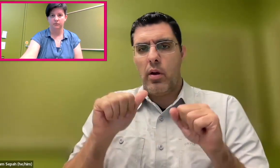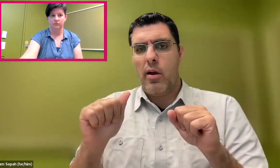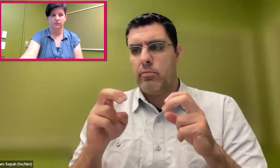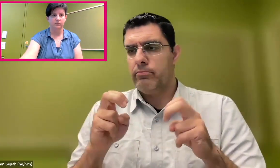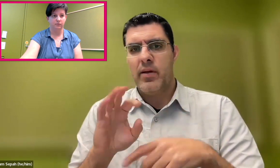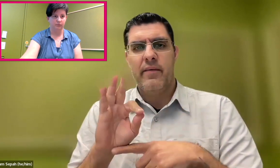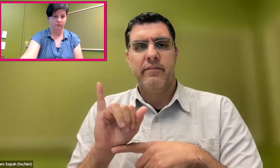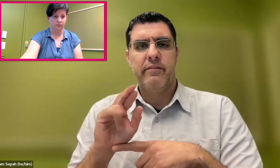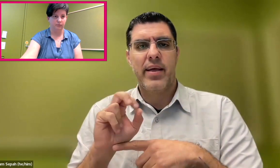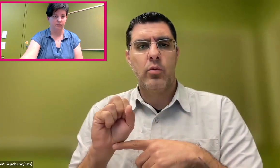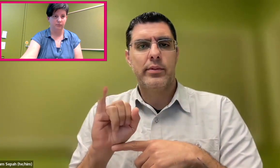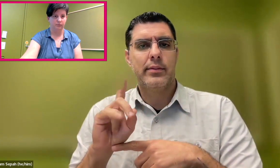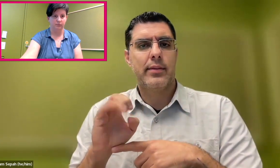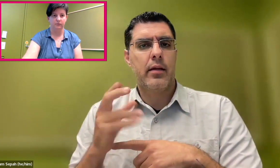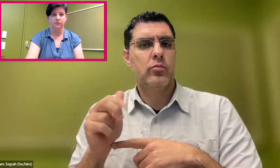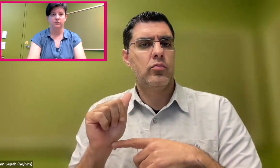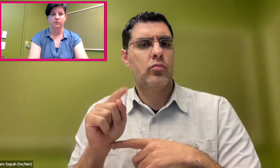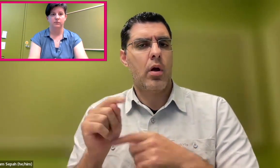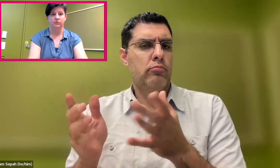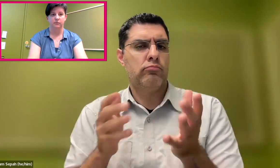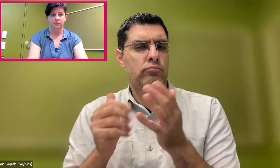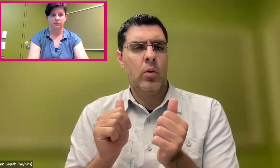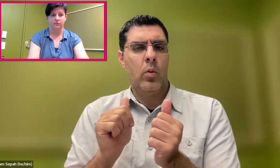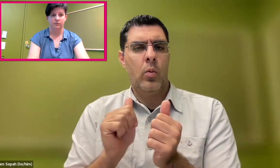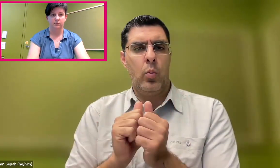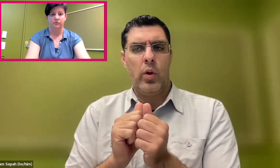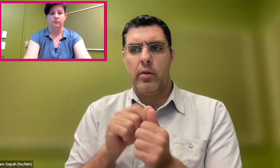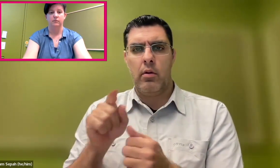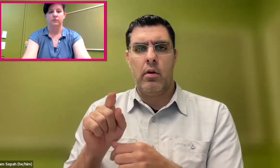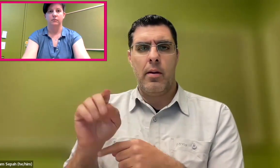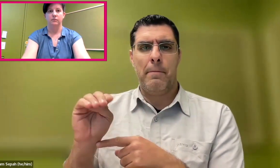So when I had a fireside chat recently